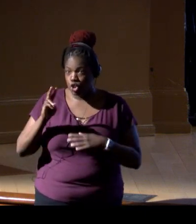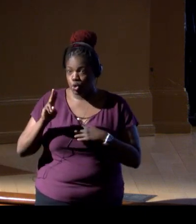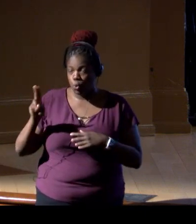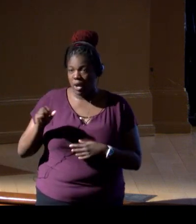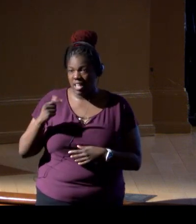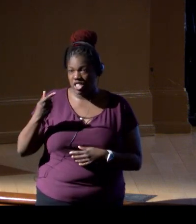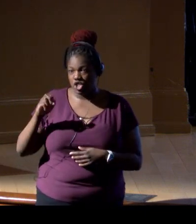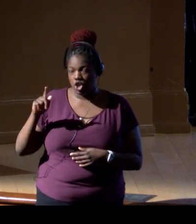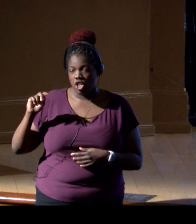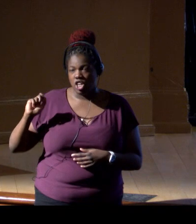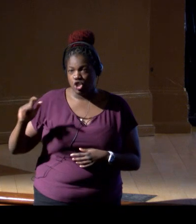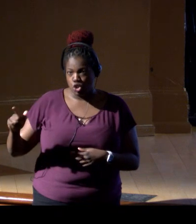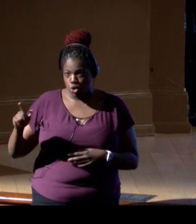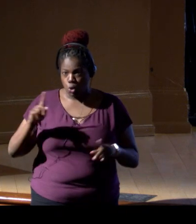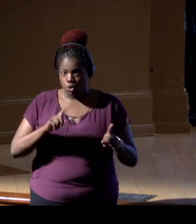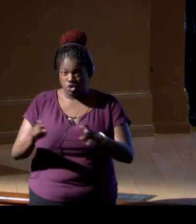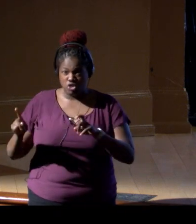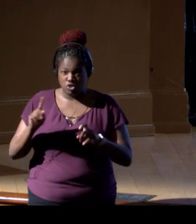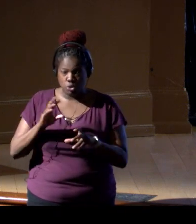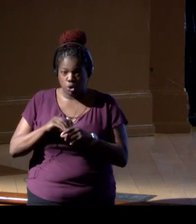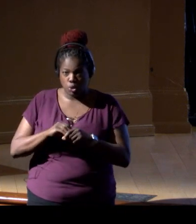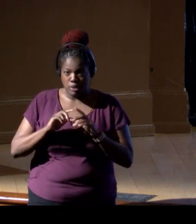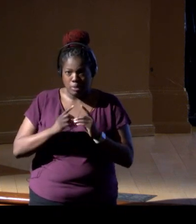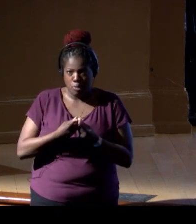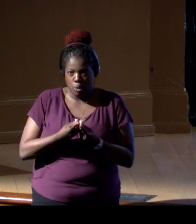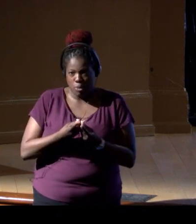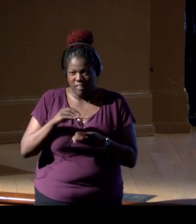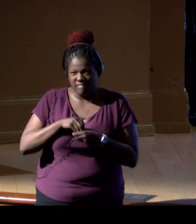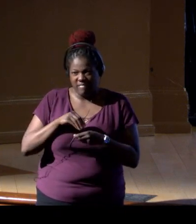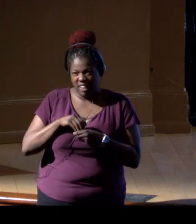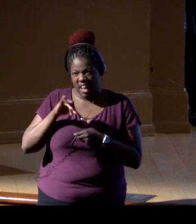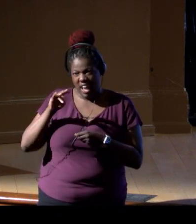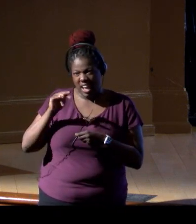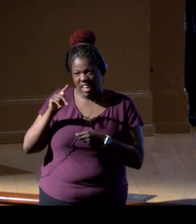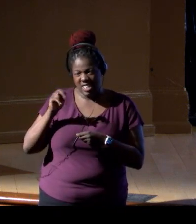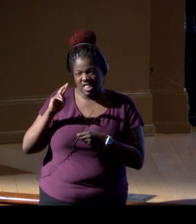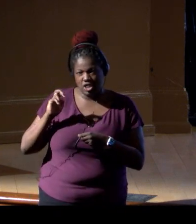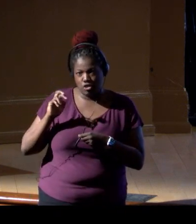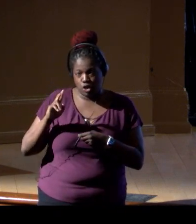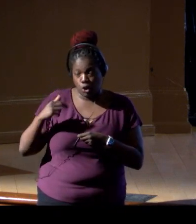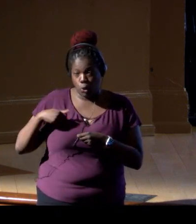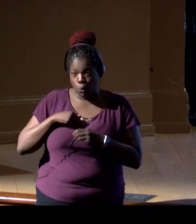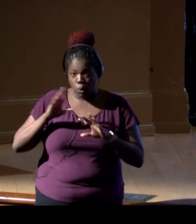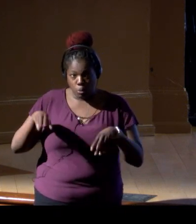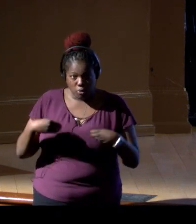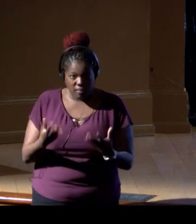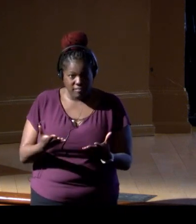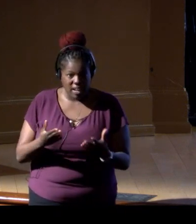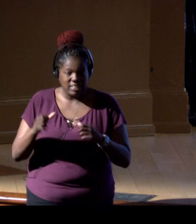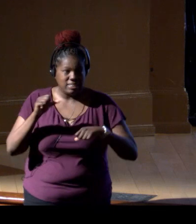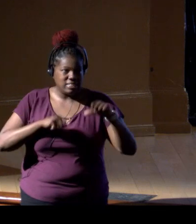a part of the Department of Interior. We work to provide science to help achieve sustainable management